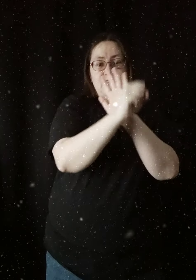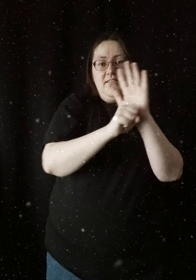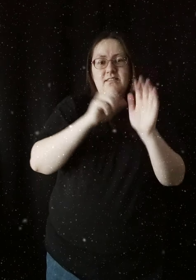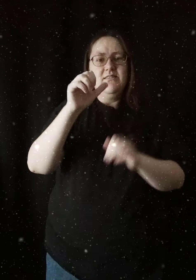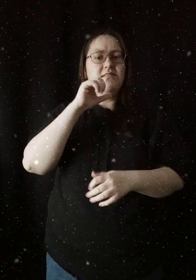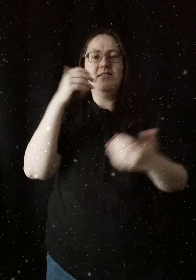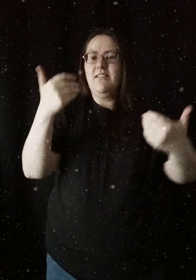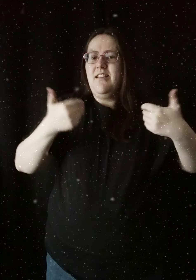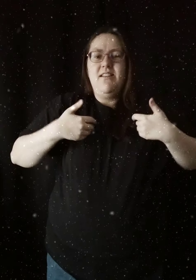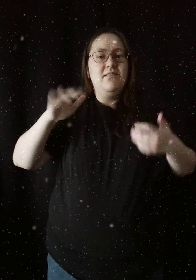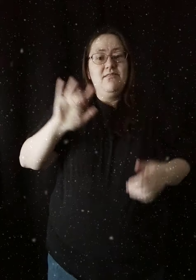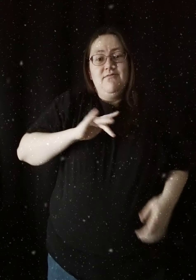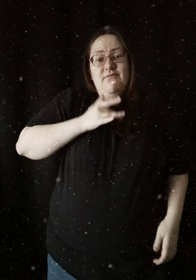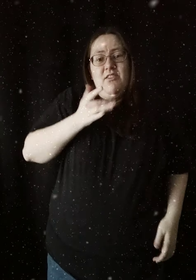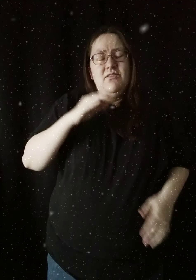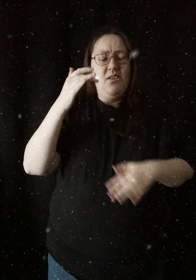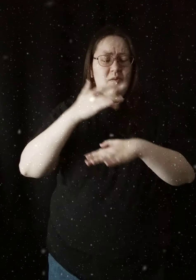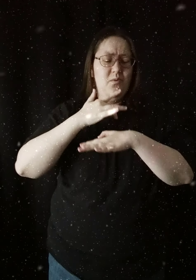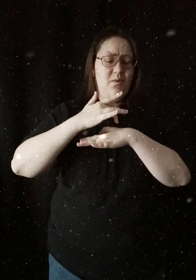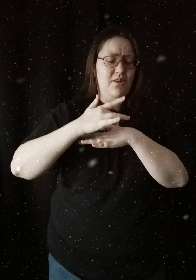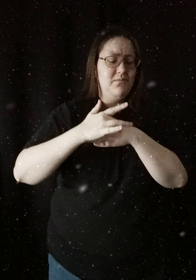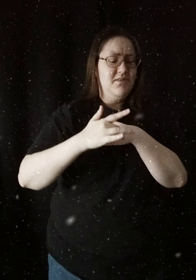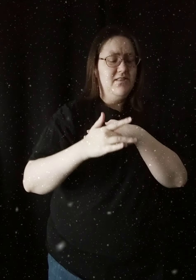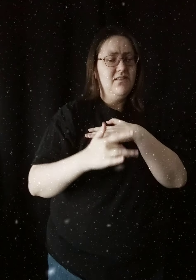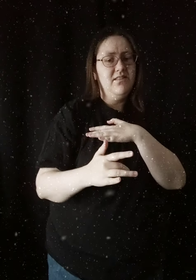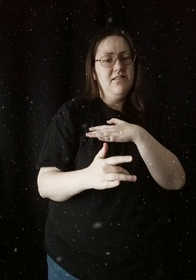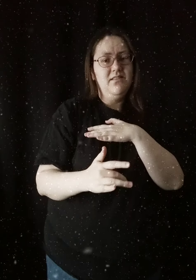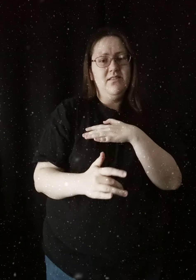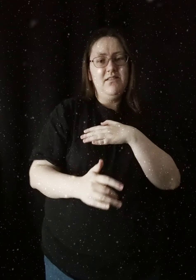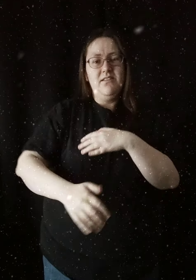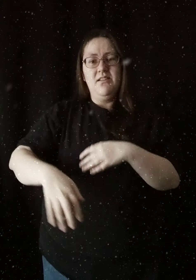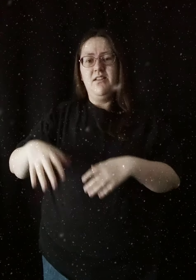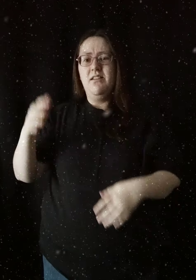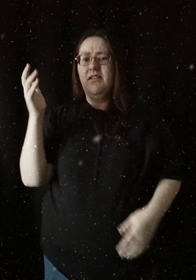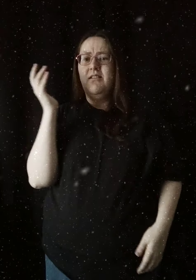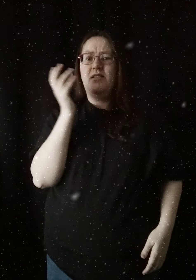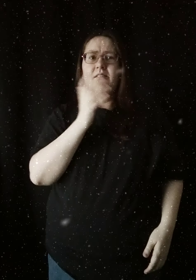This season has felt so empty